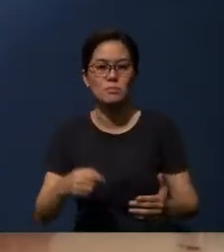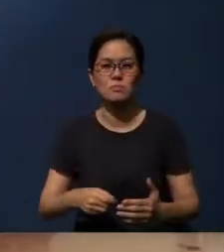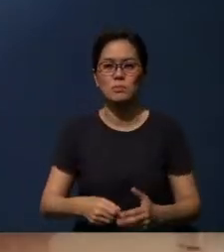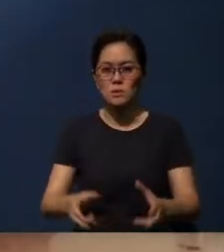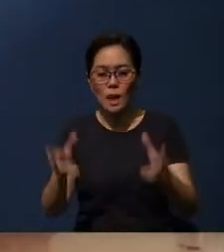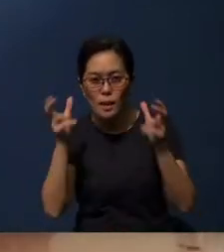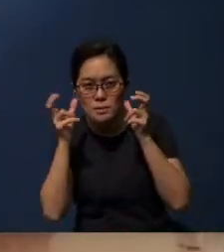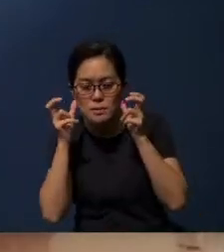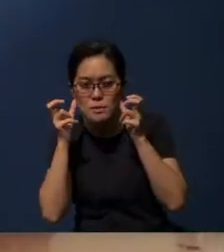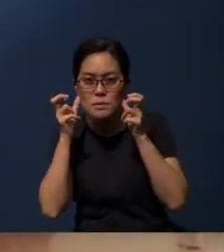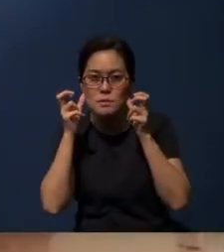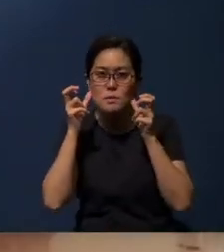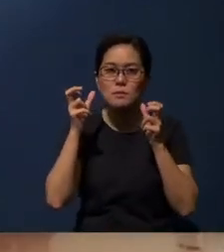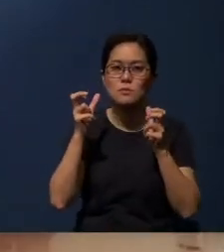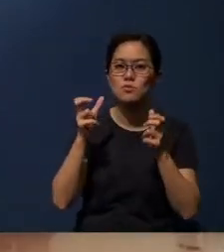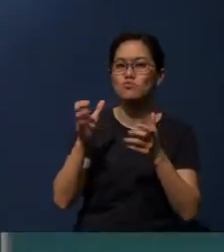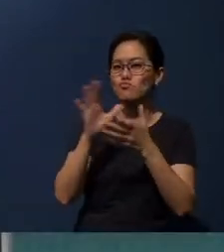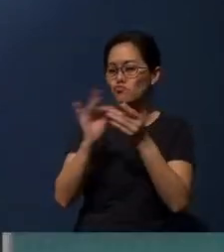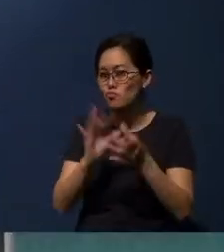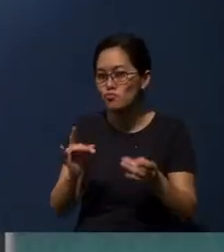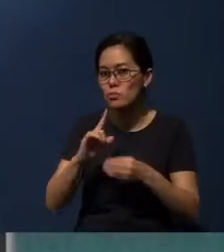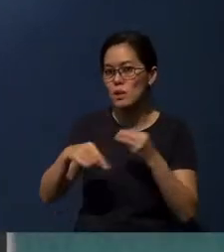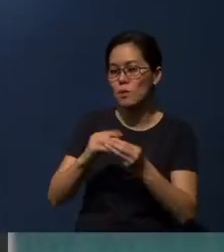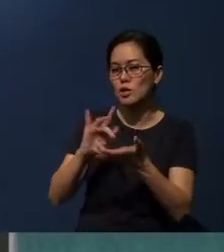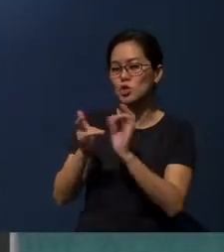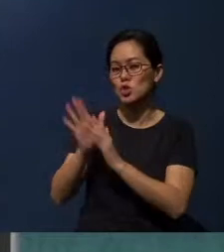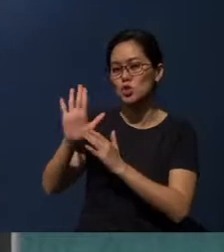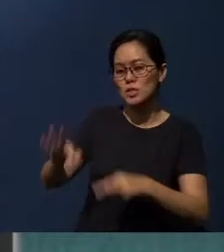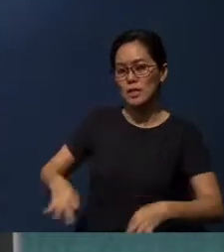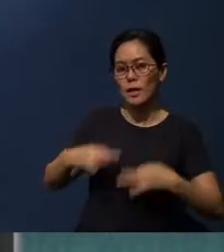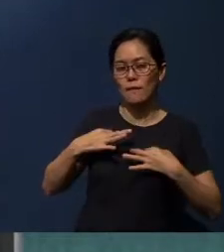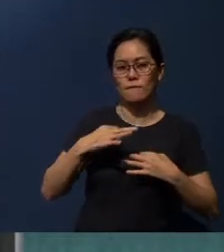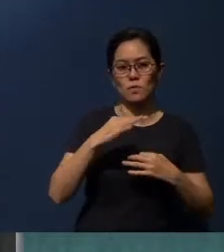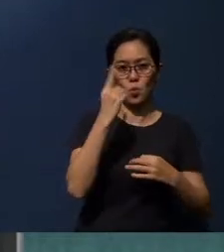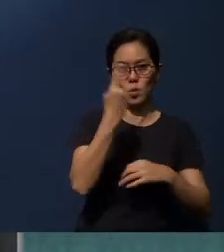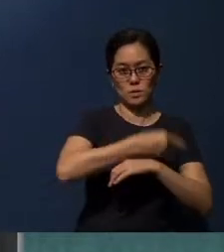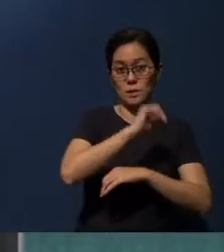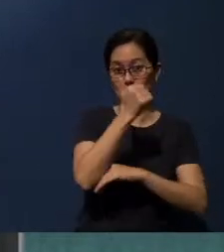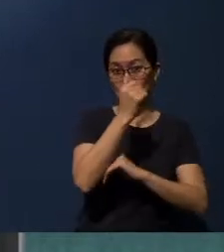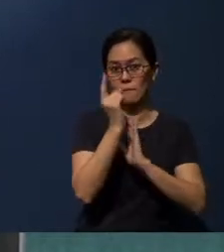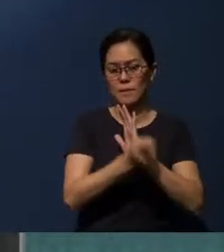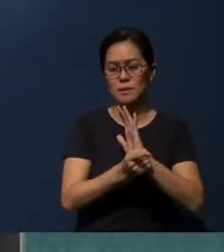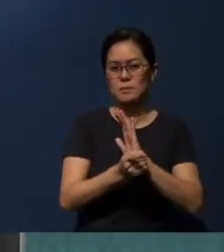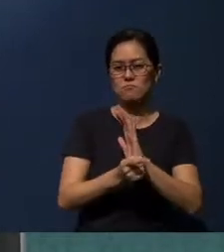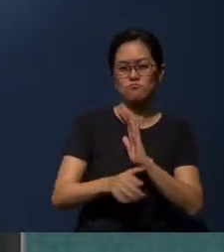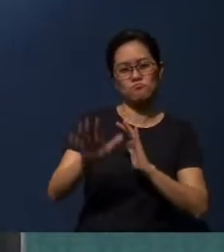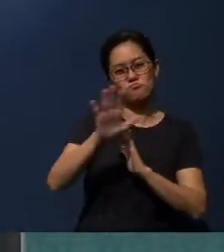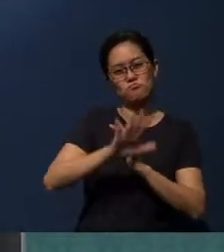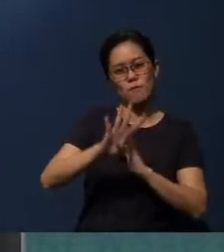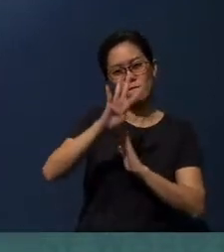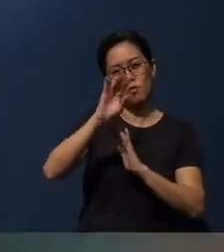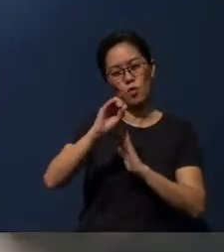Listening to an account about life of Jesus, 10 minutes a day, for just 40 days